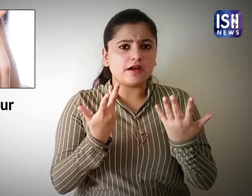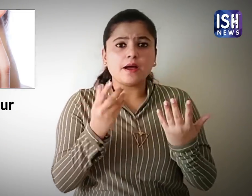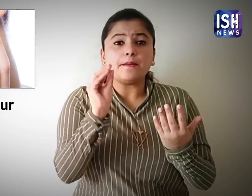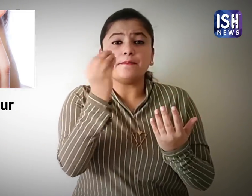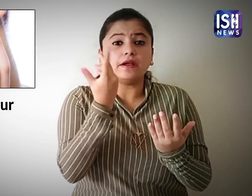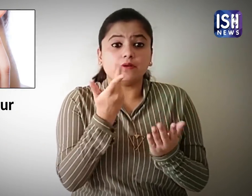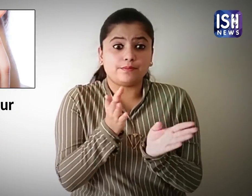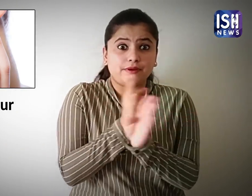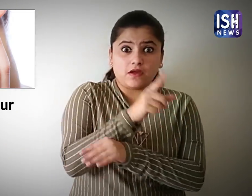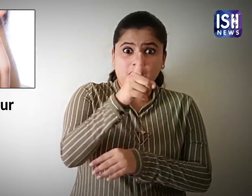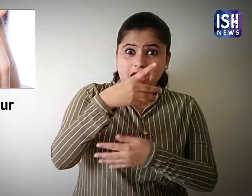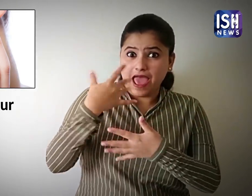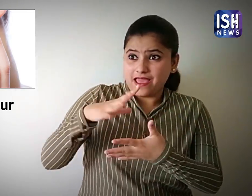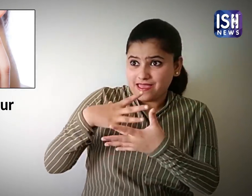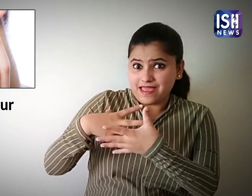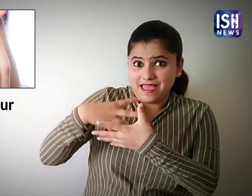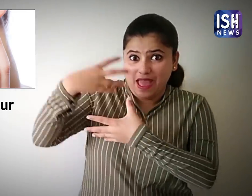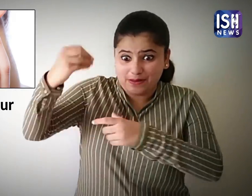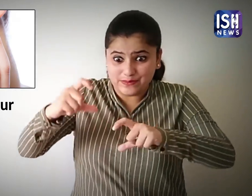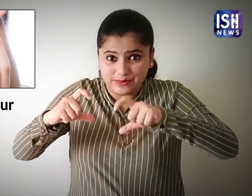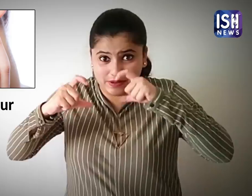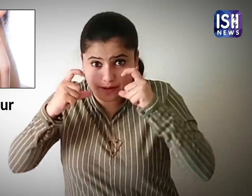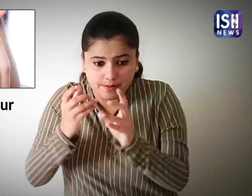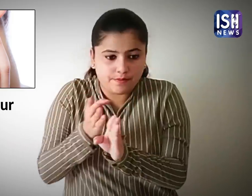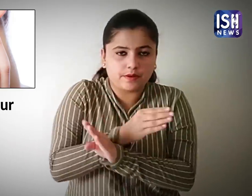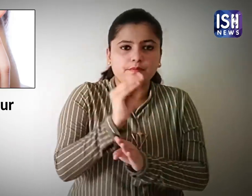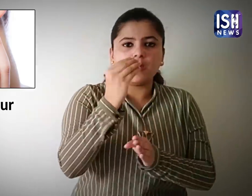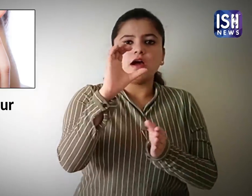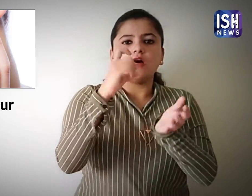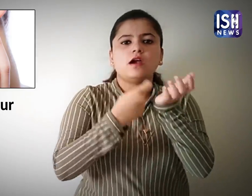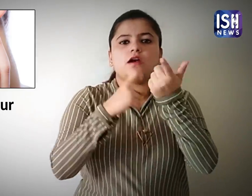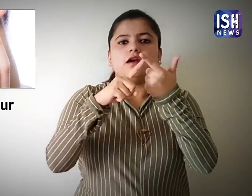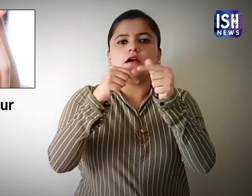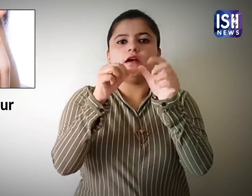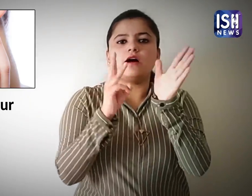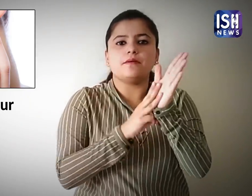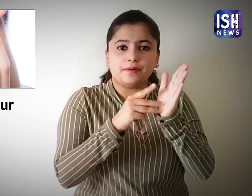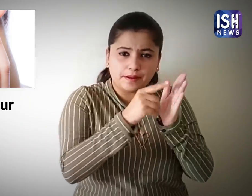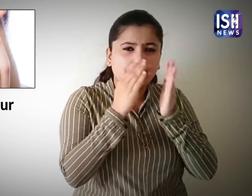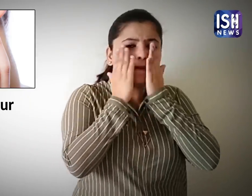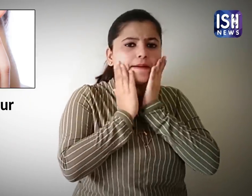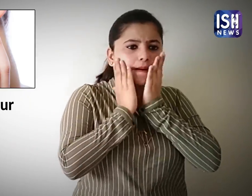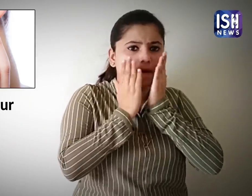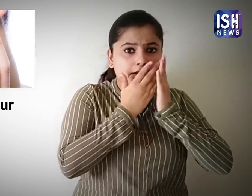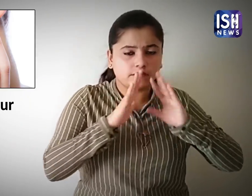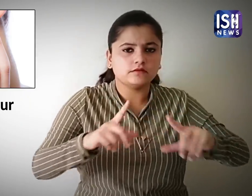So it is better to moisturize the face before wearing a mask.